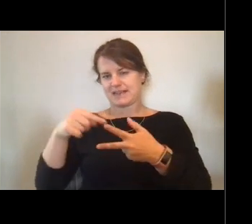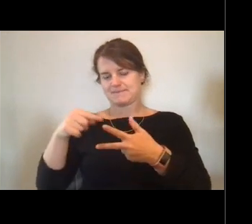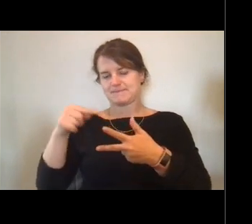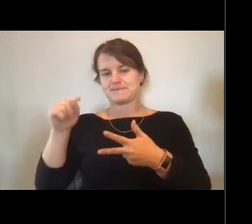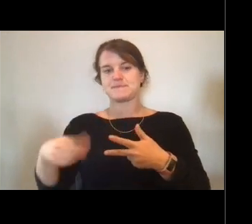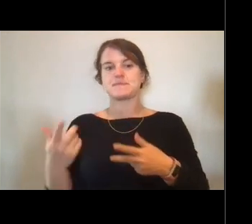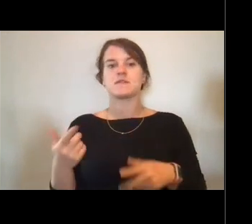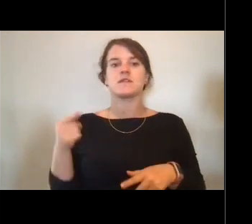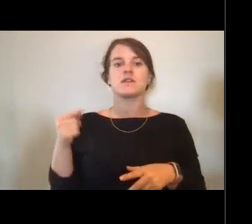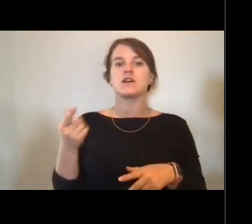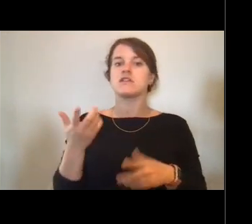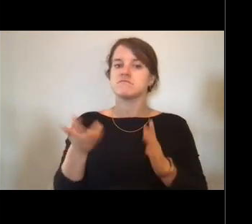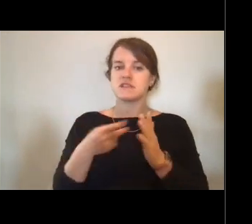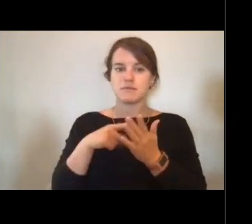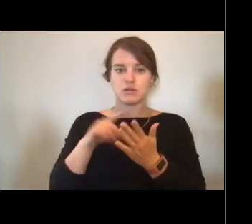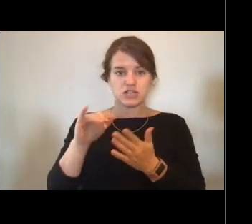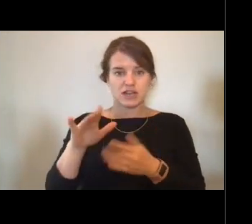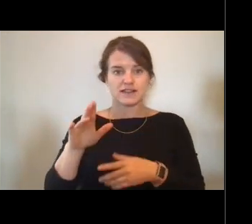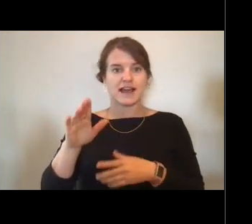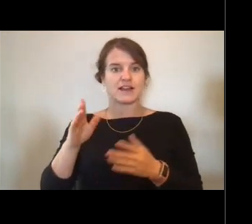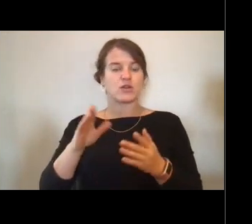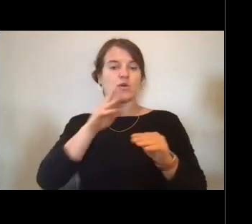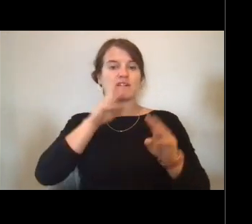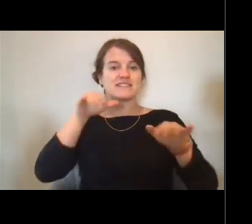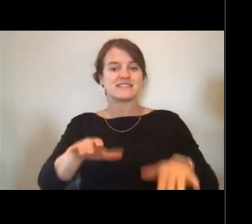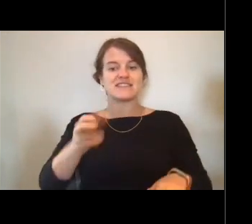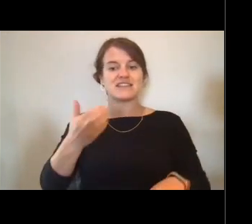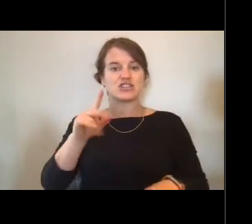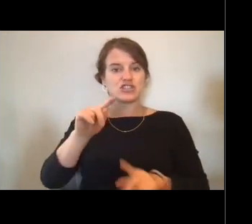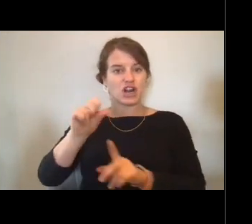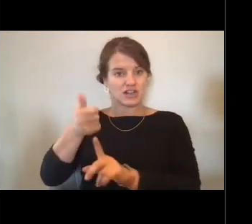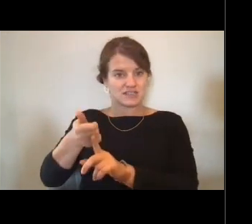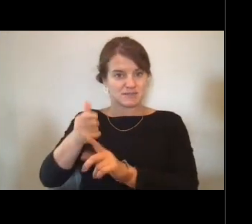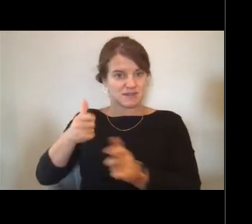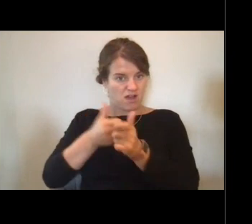that you're nautical charts are up to date, making sure that your safety